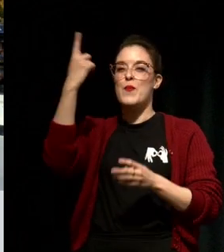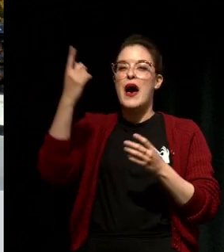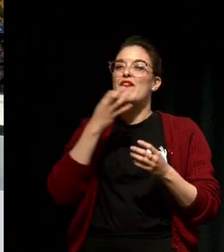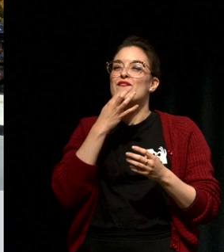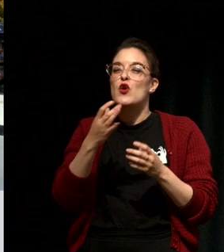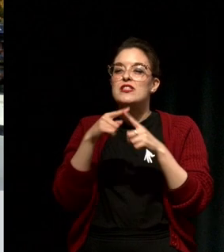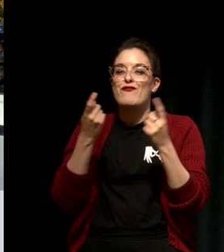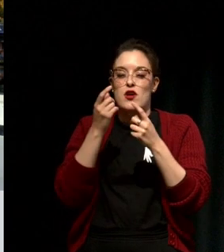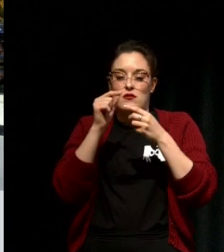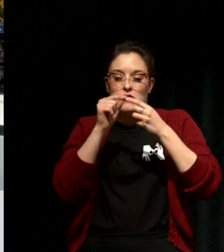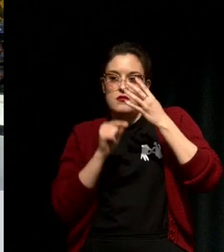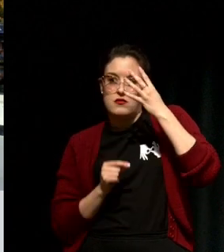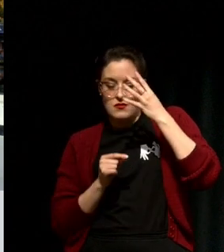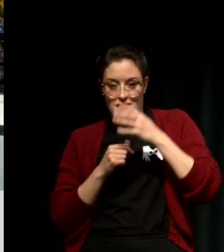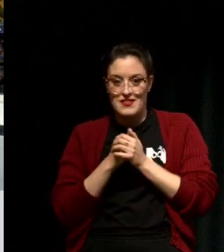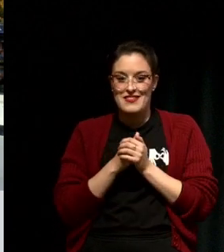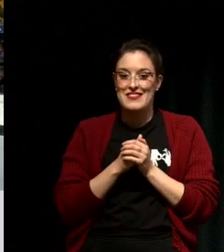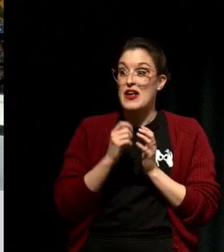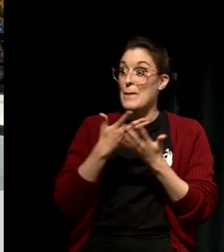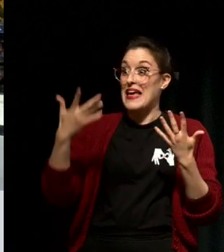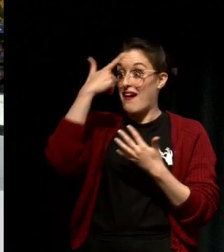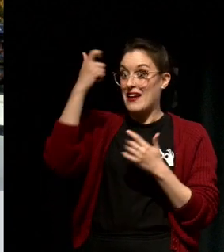And that big idea is called Conscious Leadership.